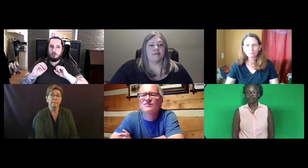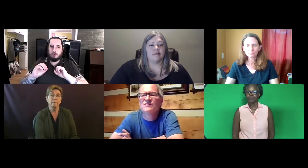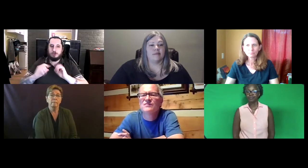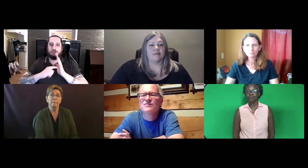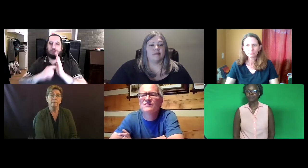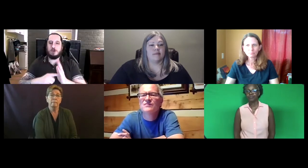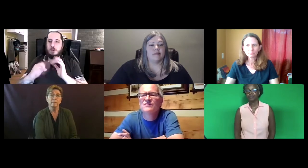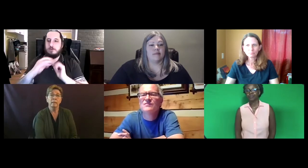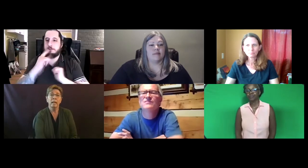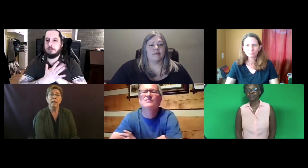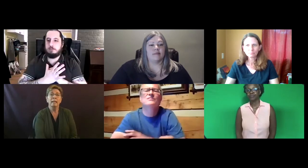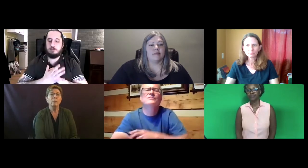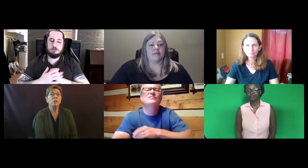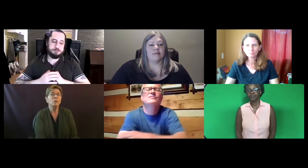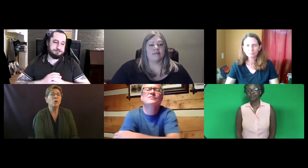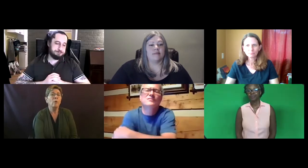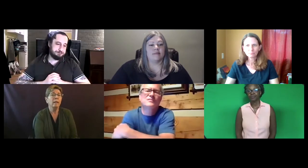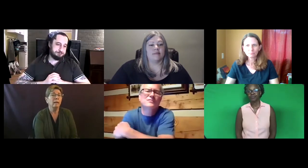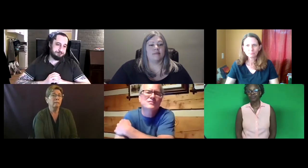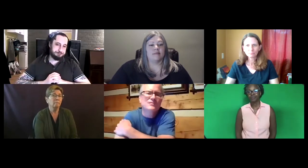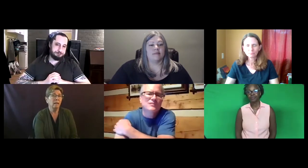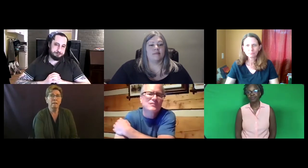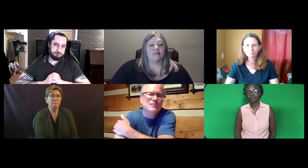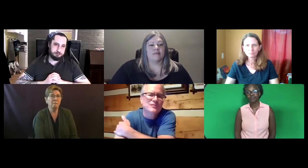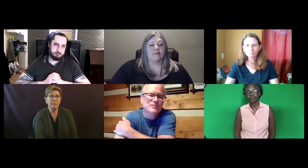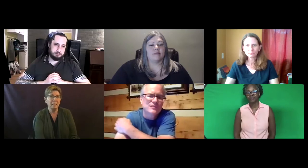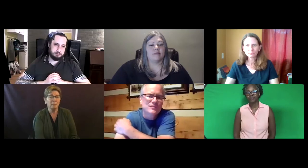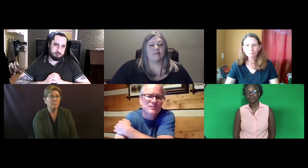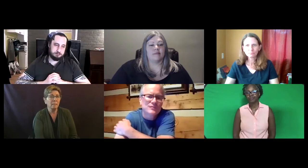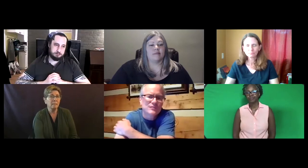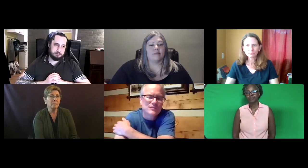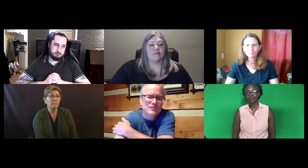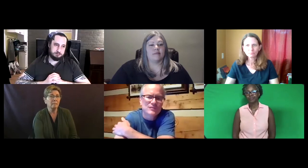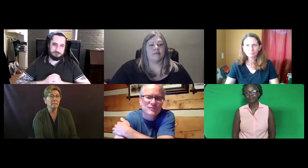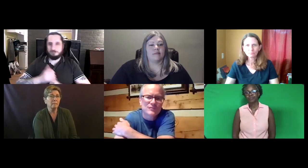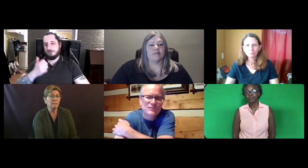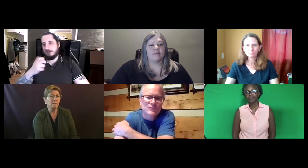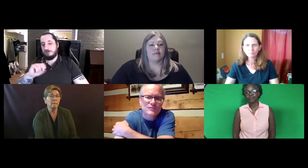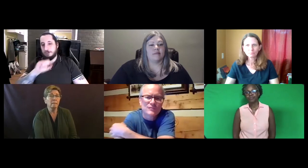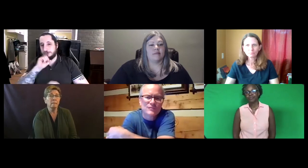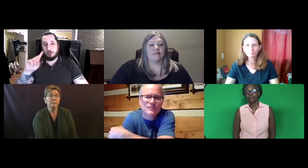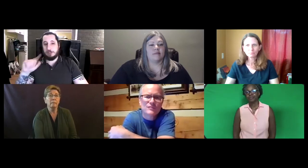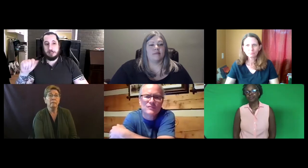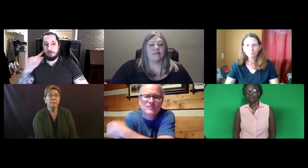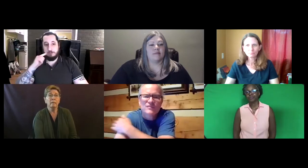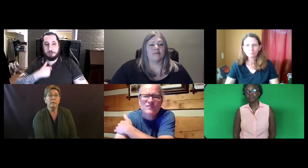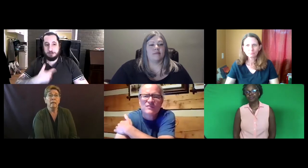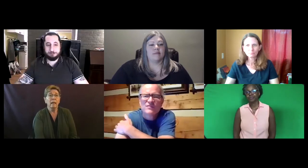There was no showing of any commitment.